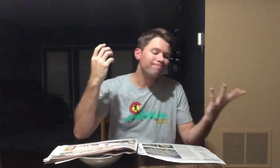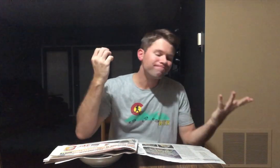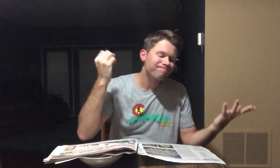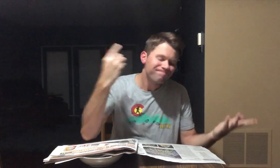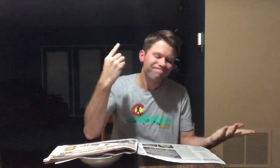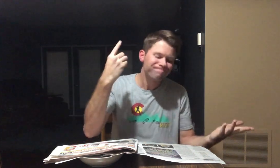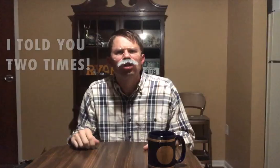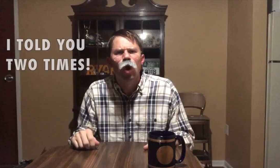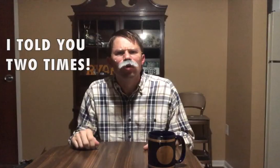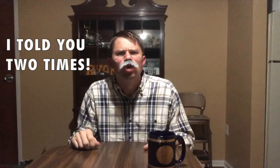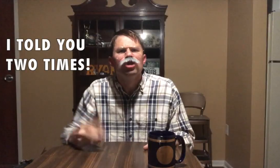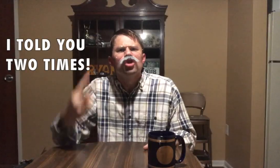NOW, I UNDERSTAND.